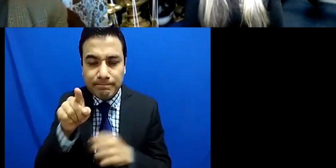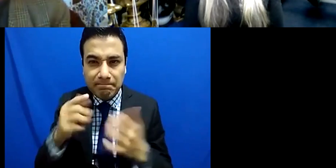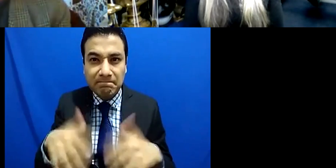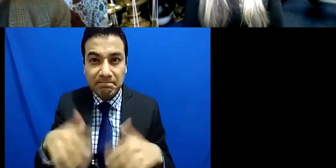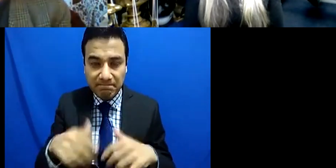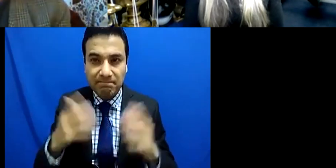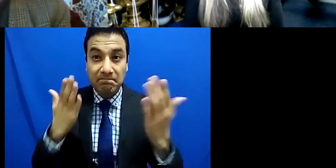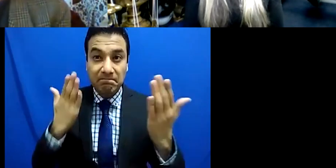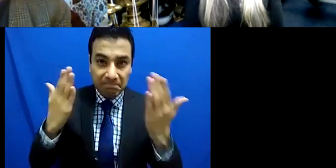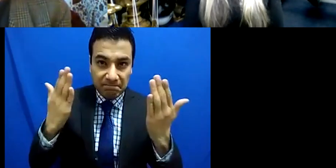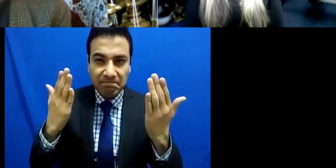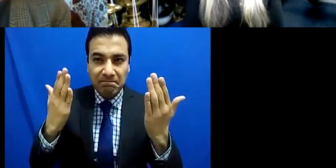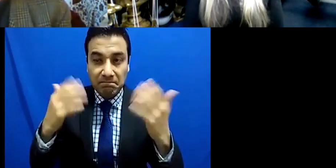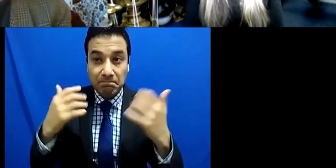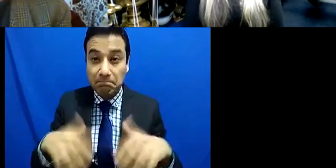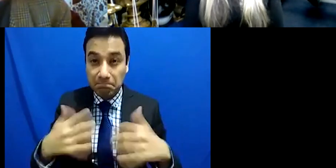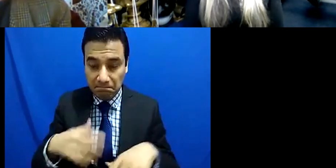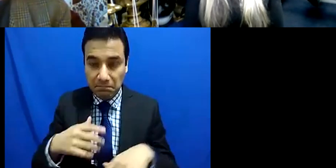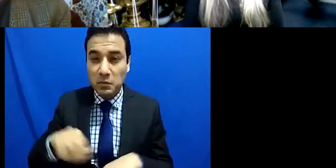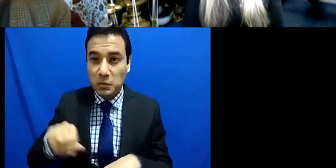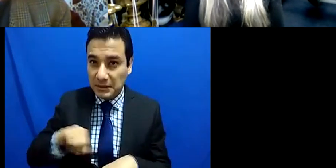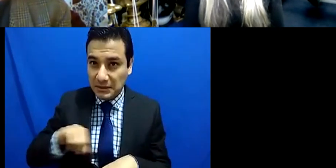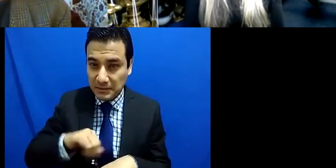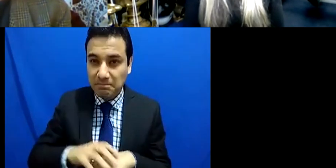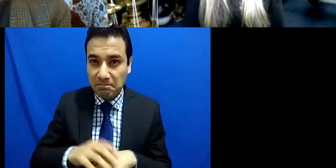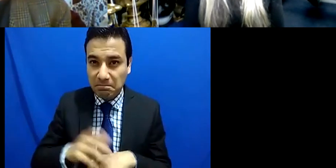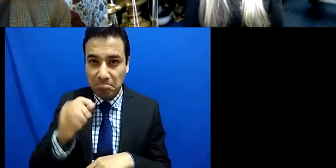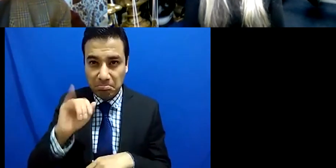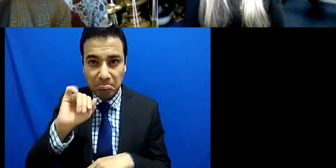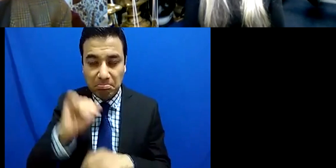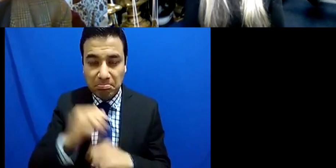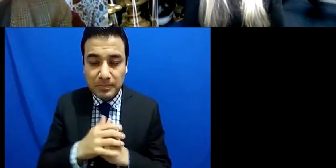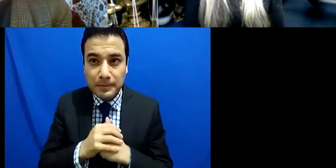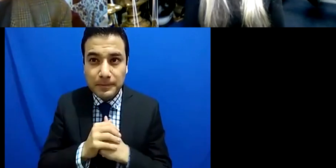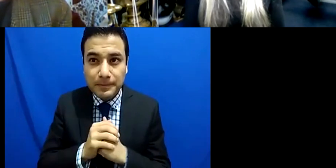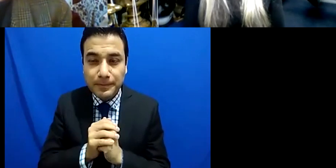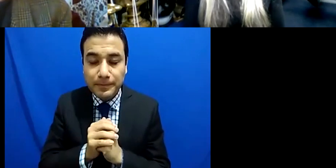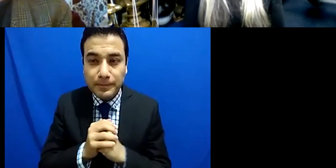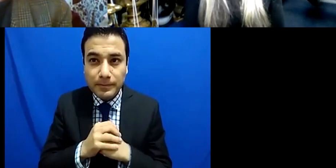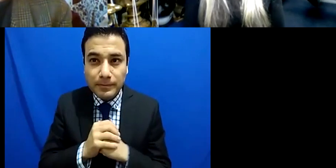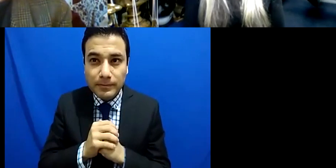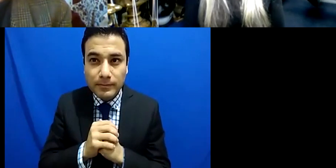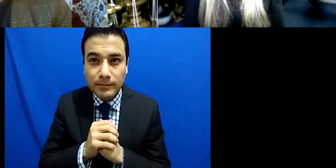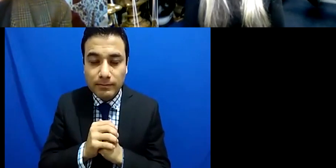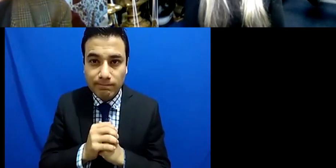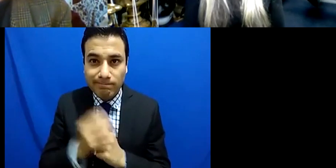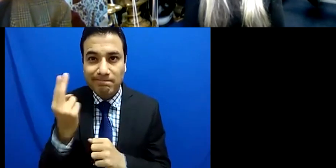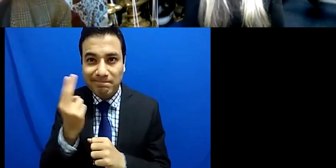your perspective seems to be that being inclusive is being able to think outside of the box as well.